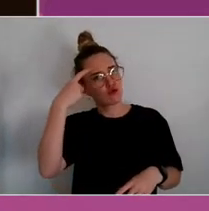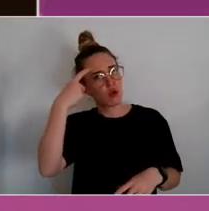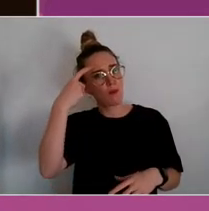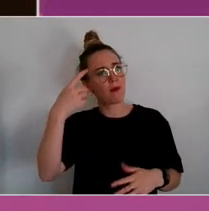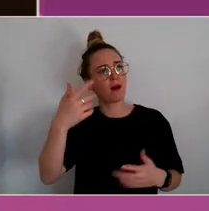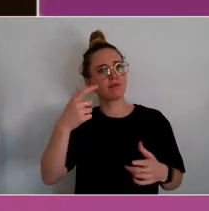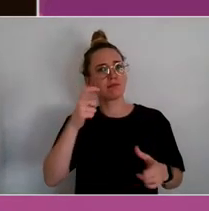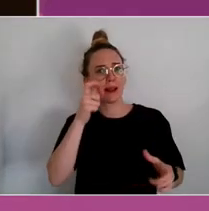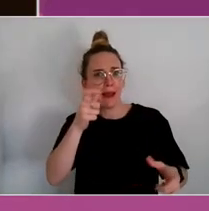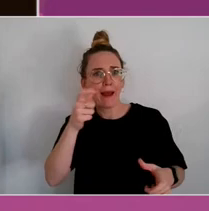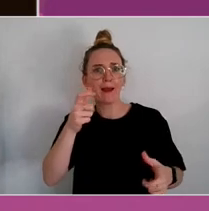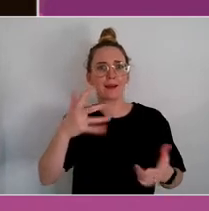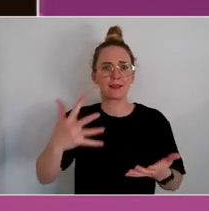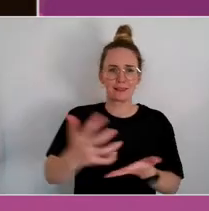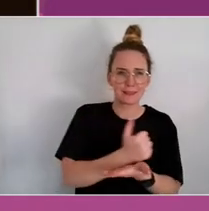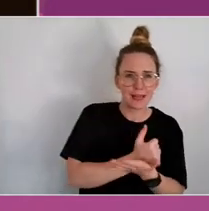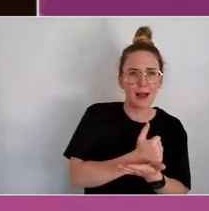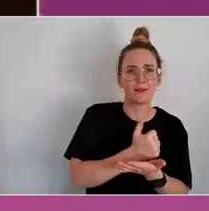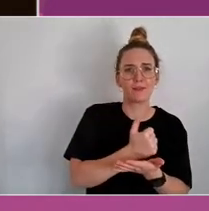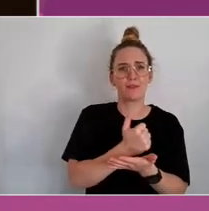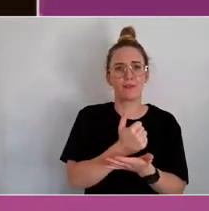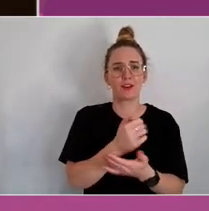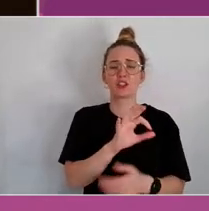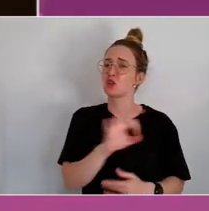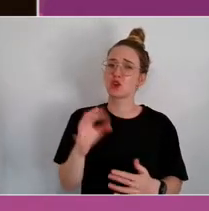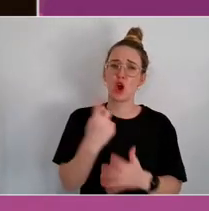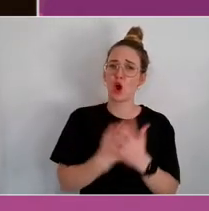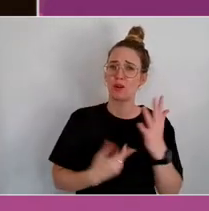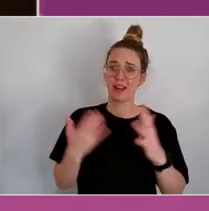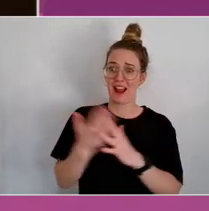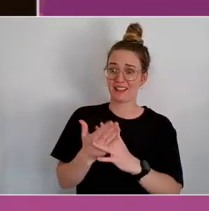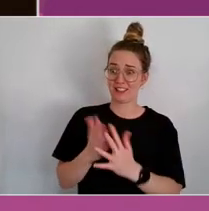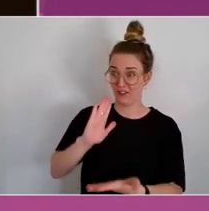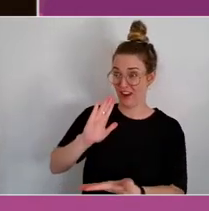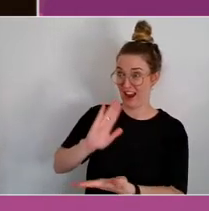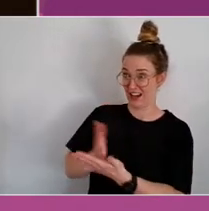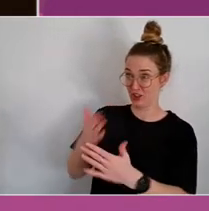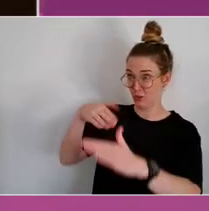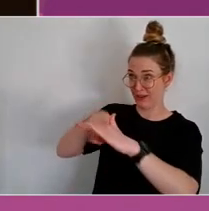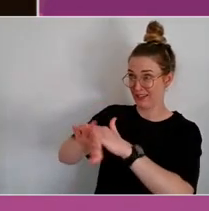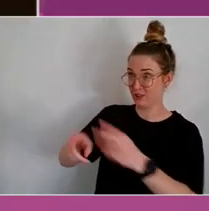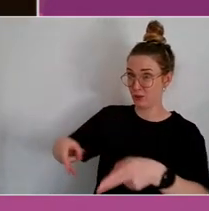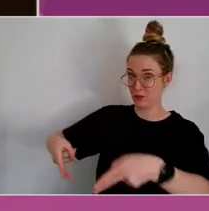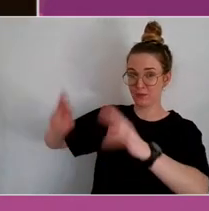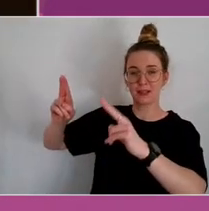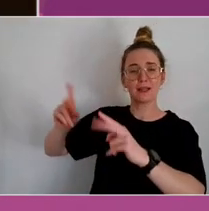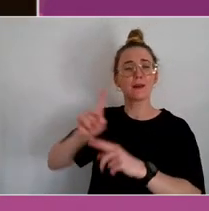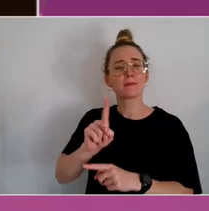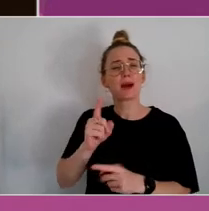It's not just access of the physical building, but it's access to elevated voices and services